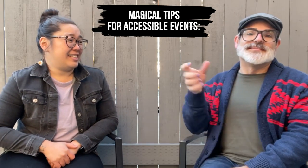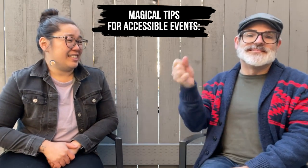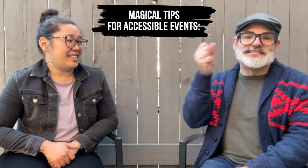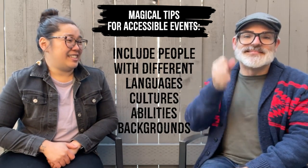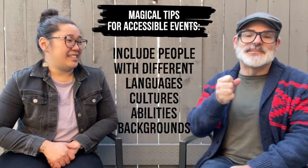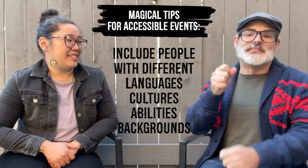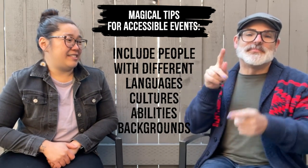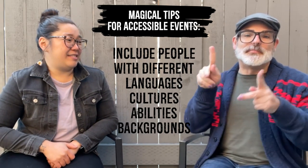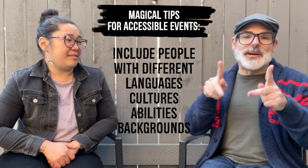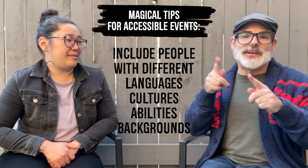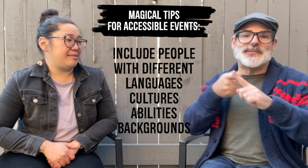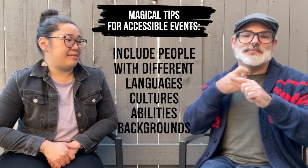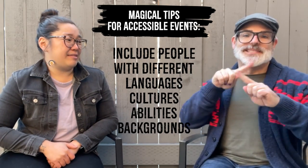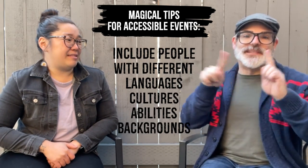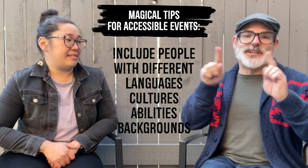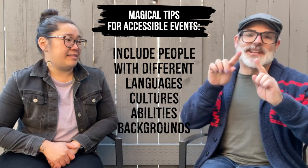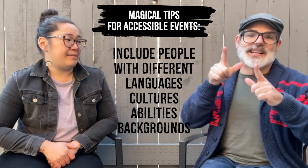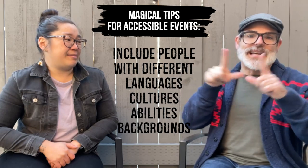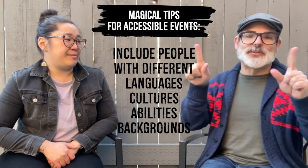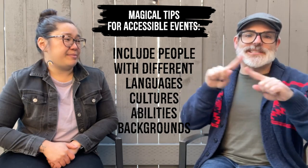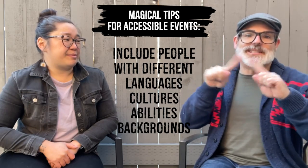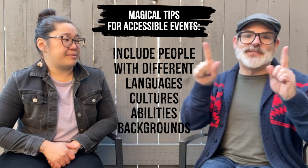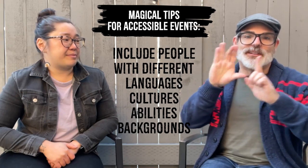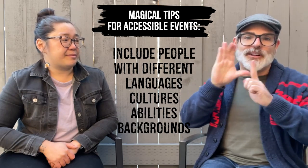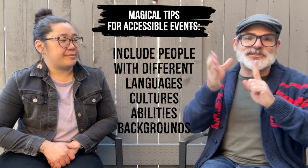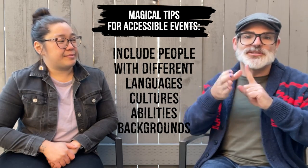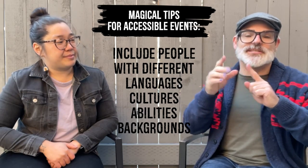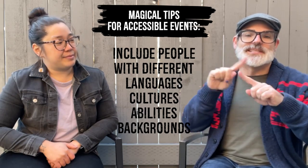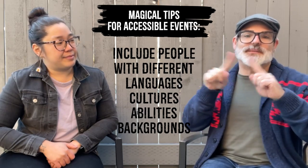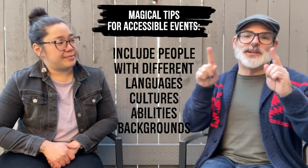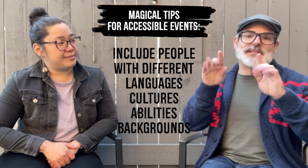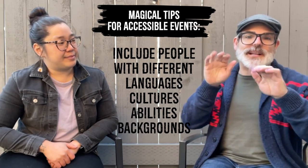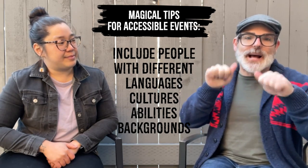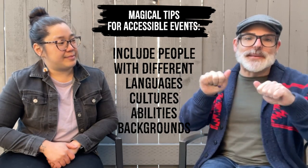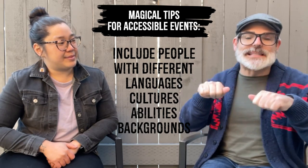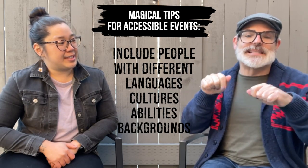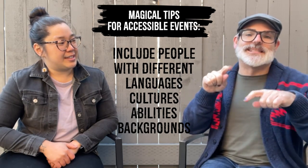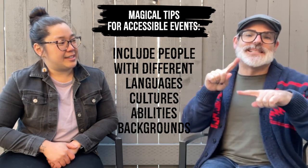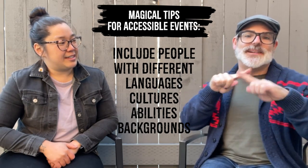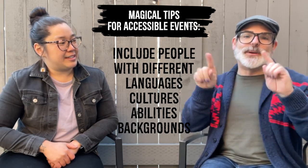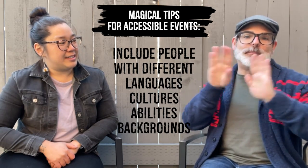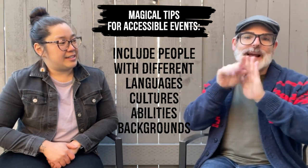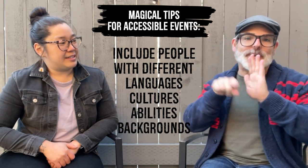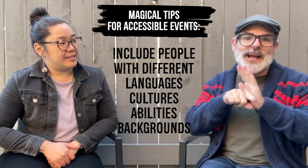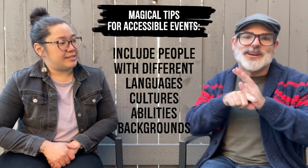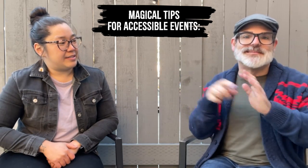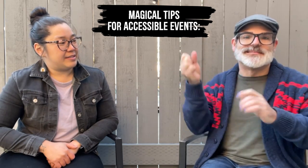Include people from different languages, cultures, abilities, and backgrounds.